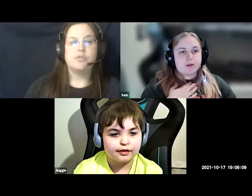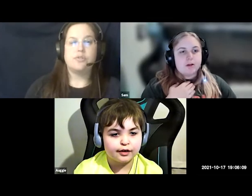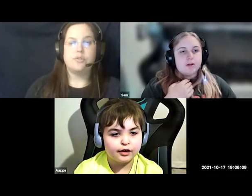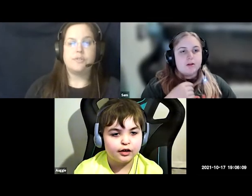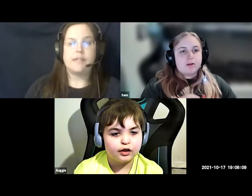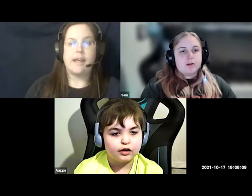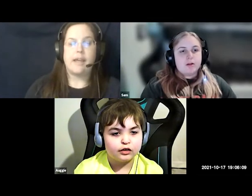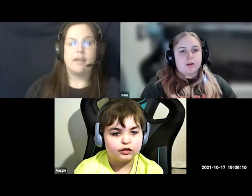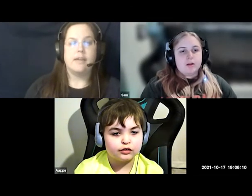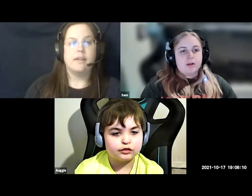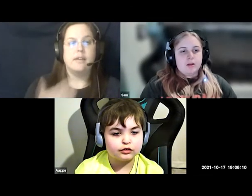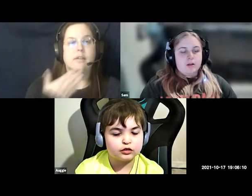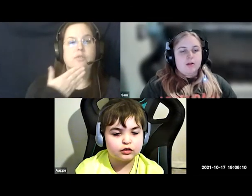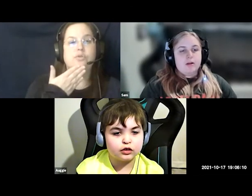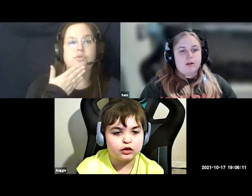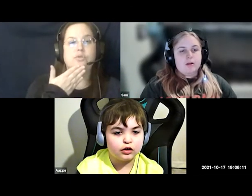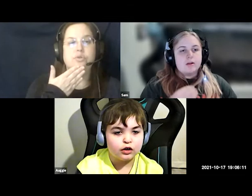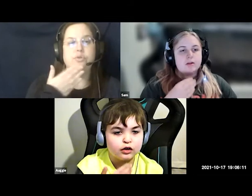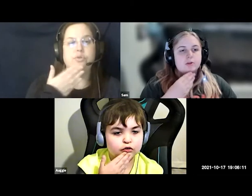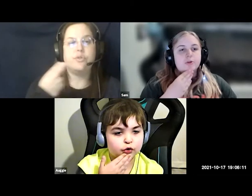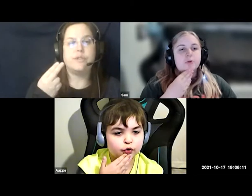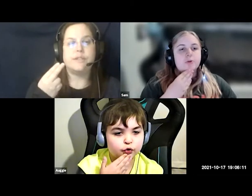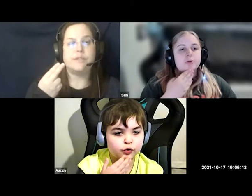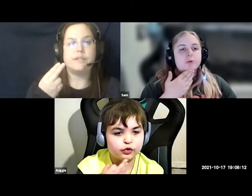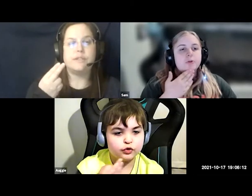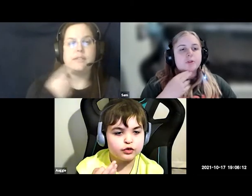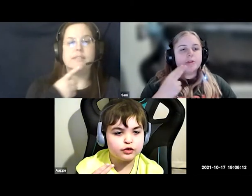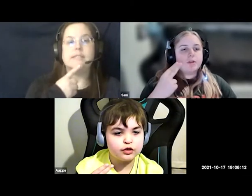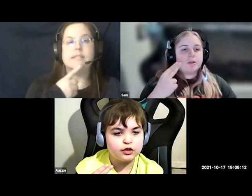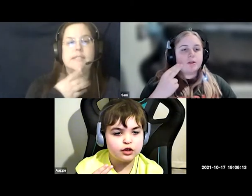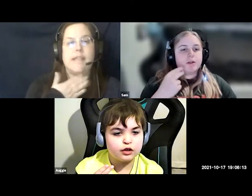Tuesday Tuesday